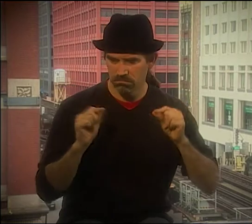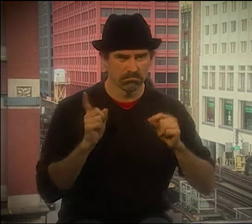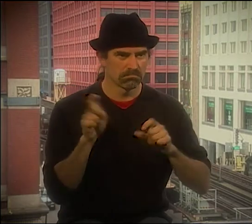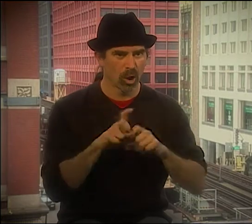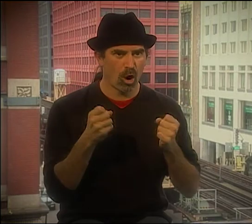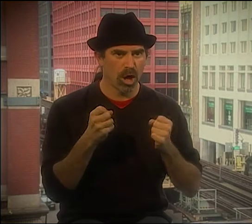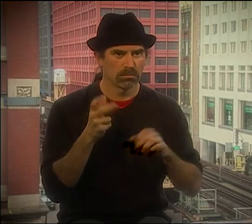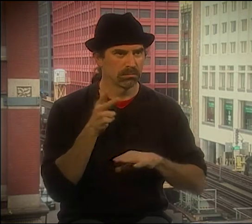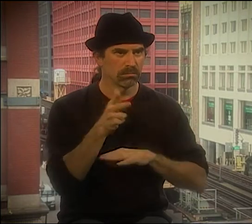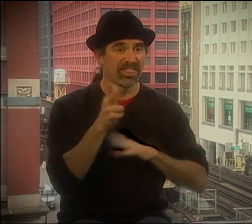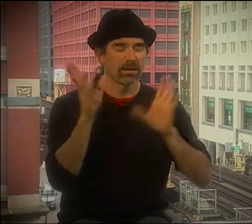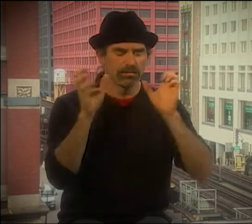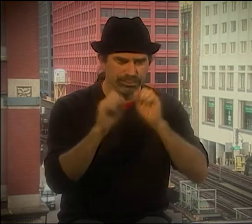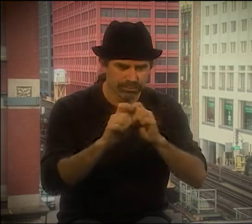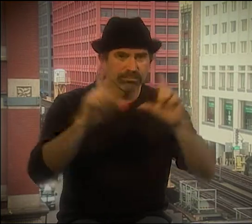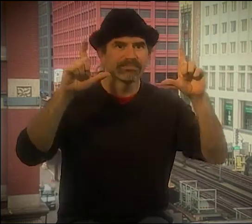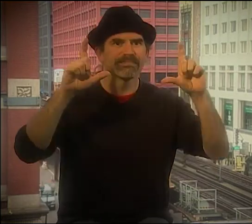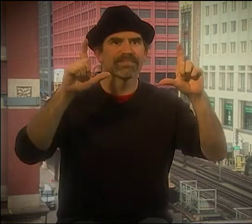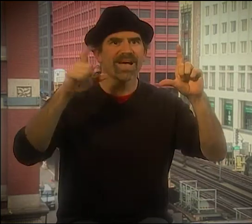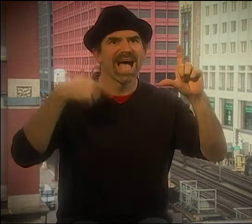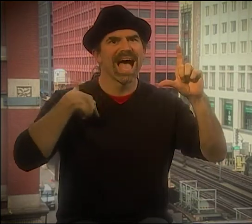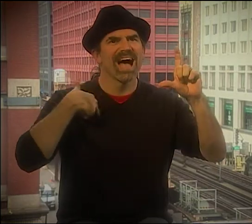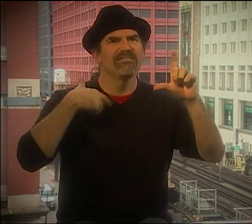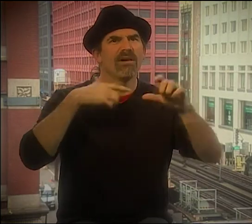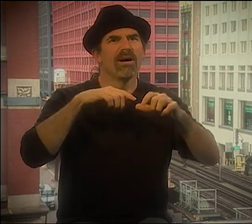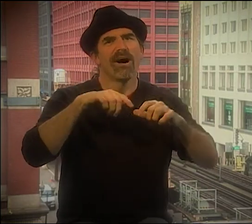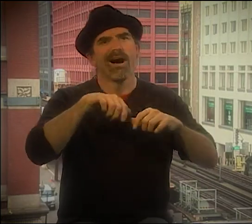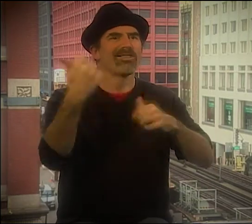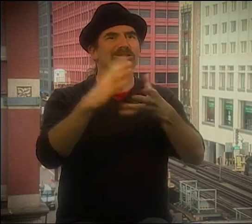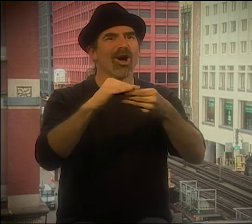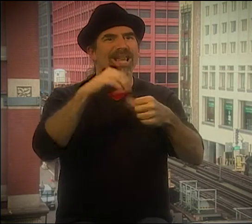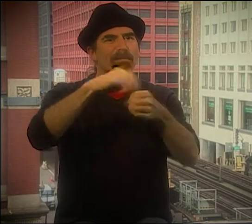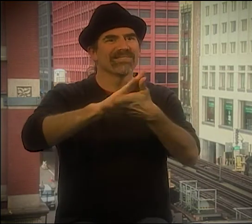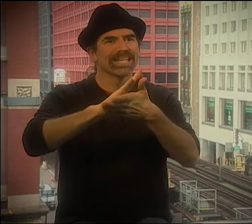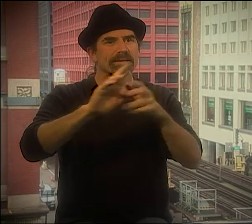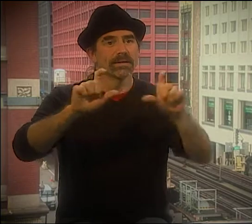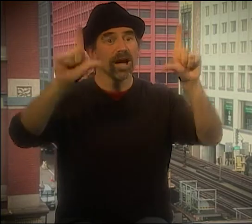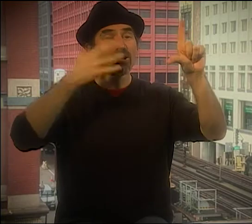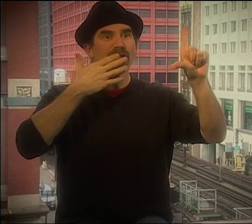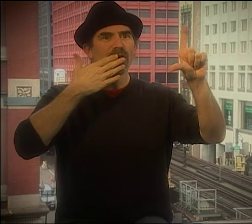THERE'S THIS TOP-SECRET MEETING WITH ALL OF THESE SUITS, AND THEY'RE MAKING ALL THESE DECISIONS.